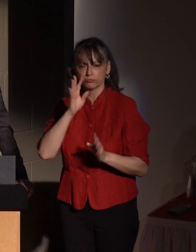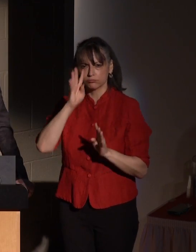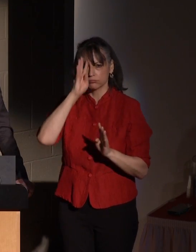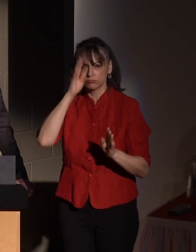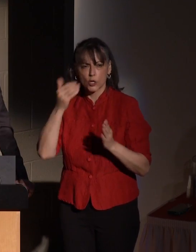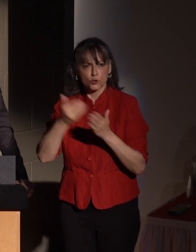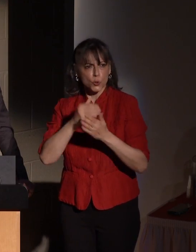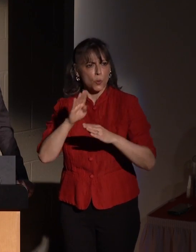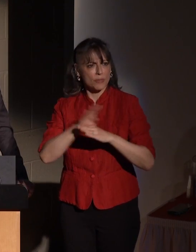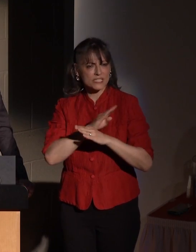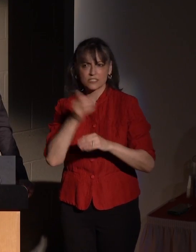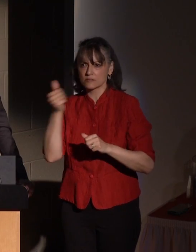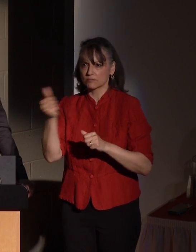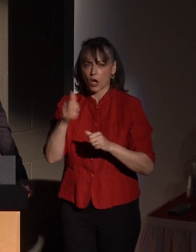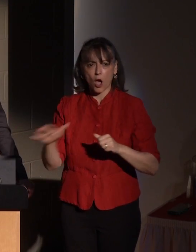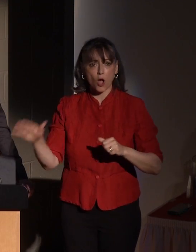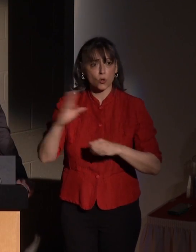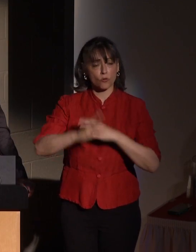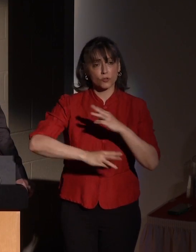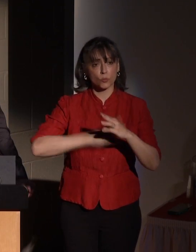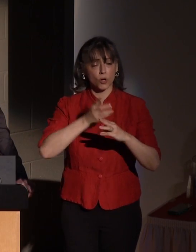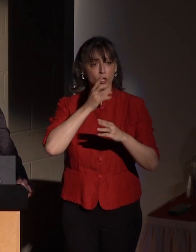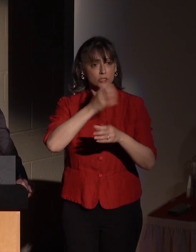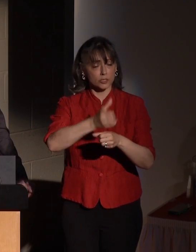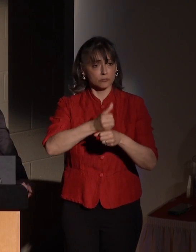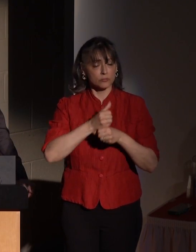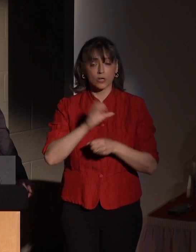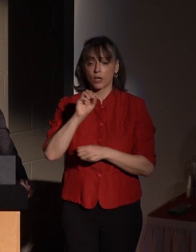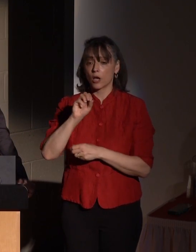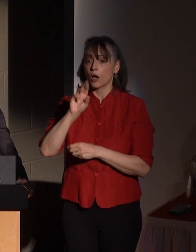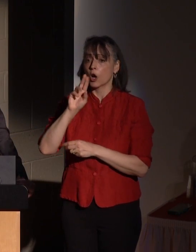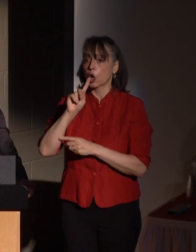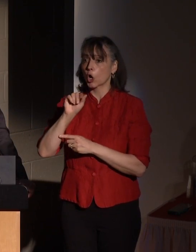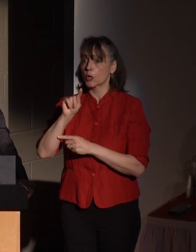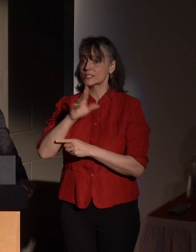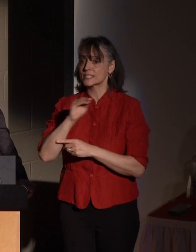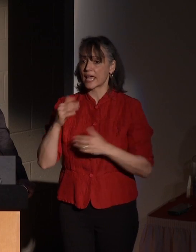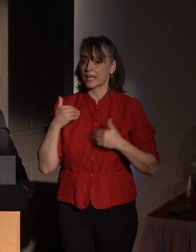businesses that he was awarded the Ernst & Young entrepreneur